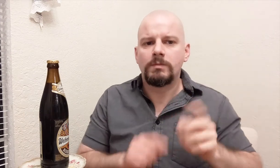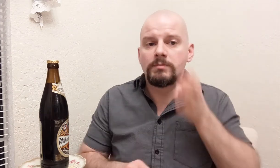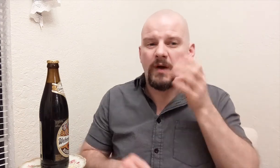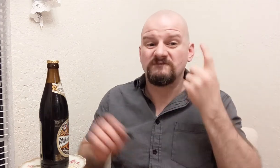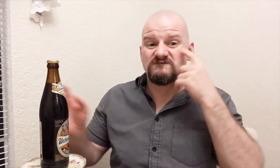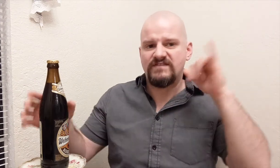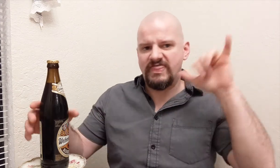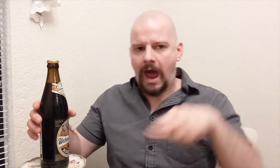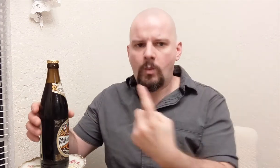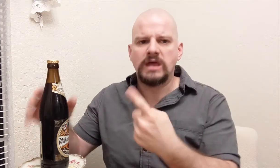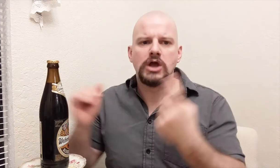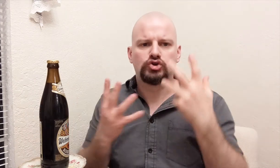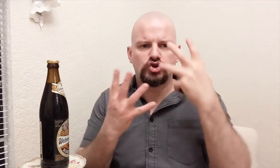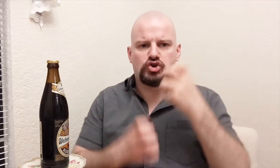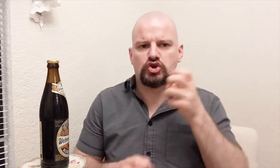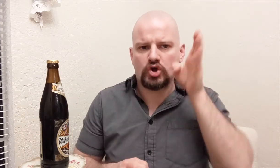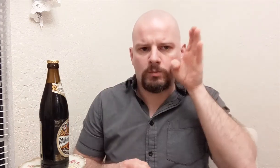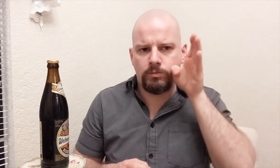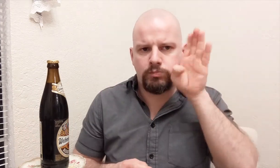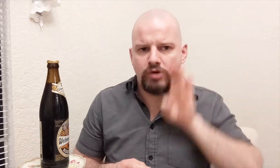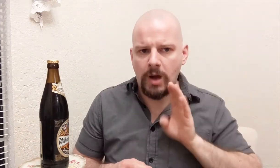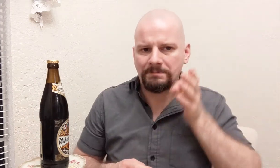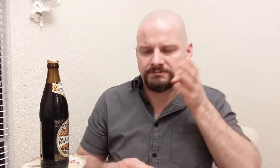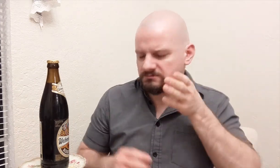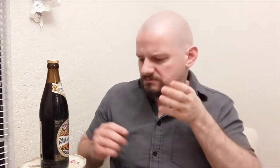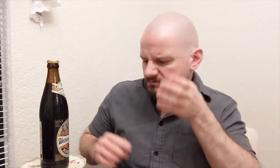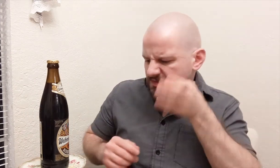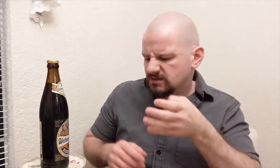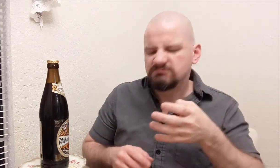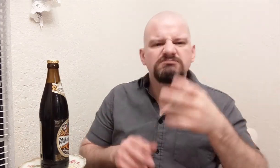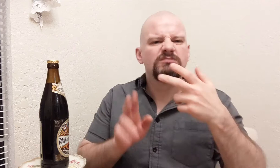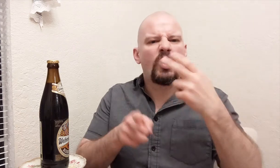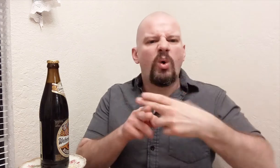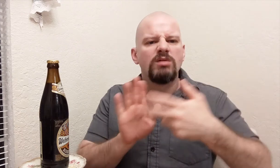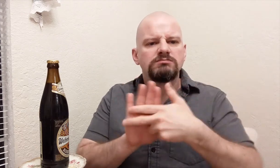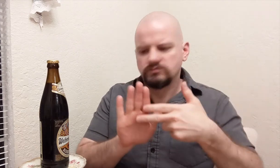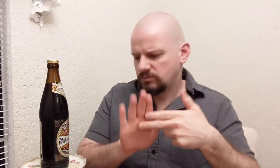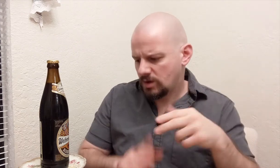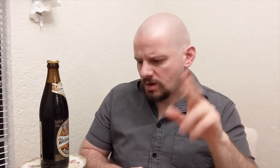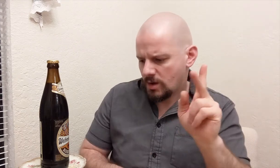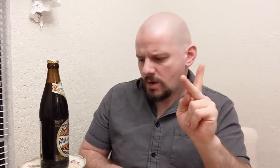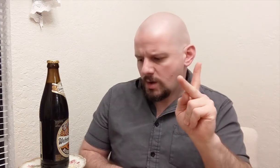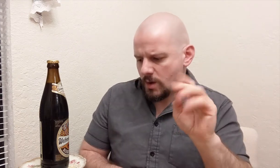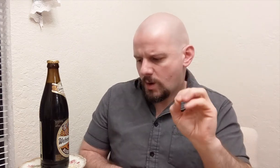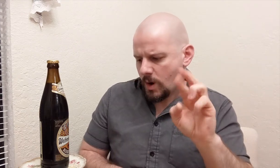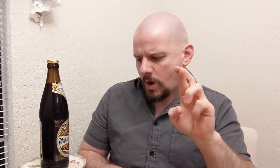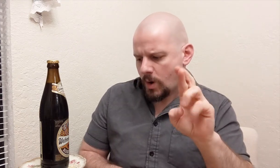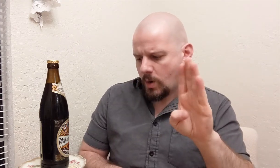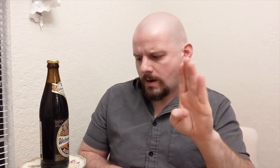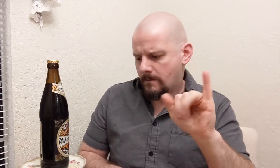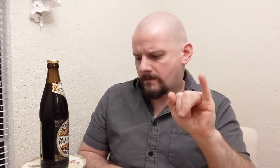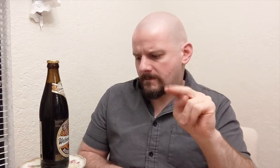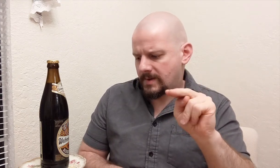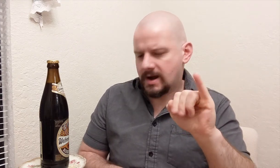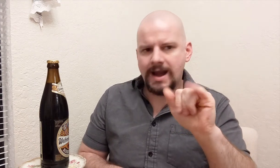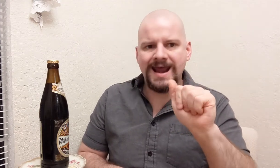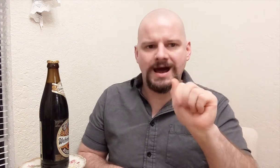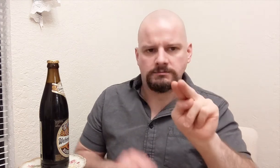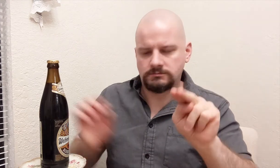This one is dark brown beer. It's called "Korbinian".